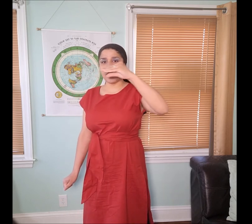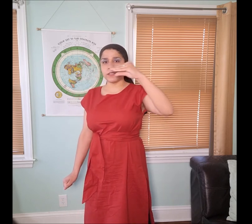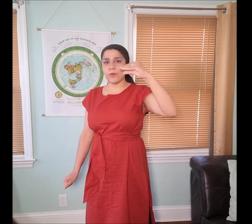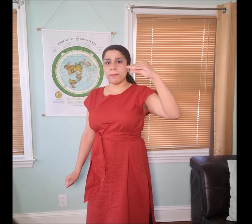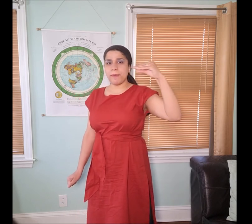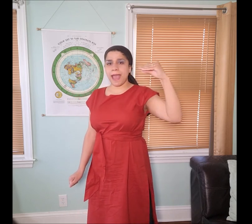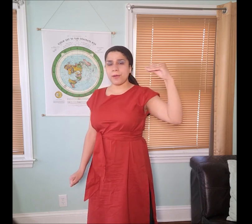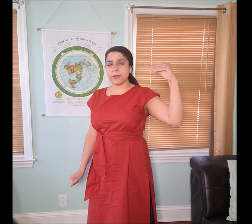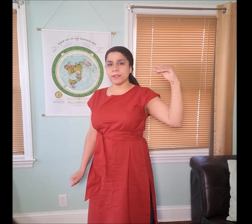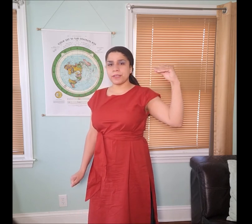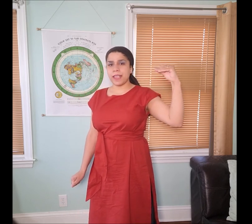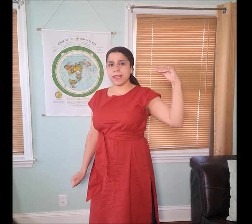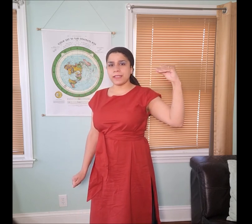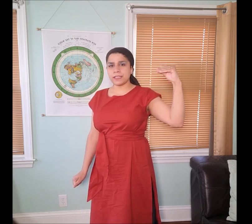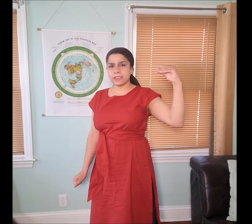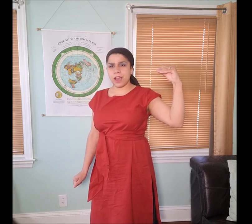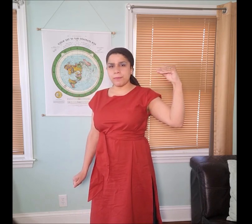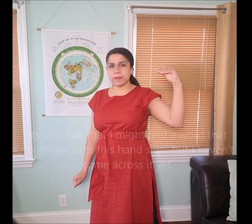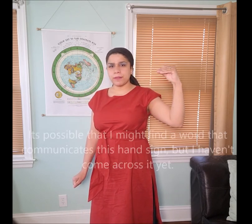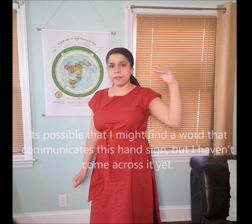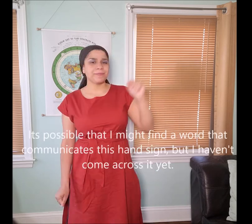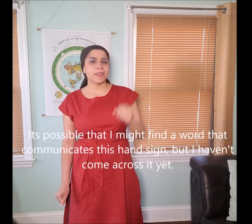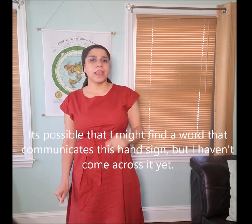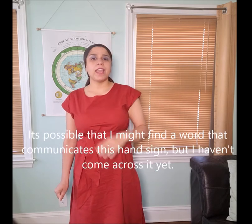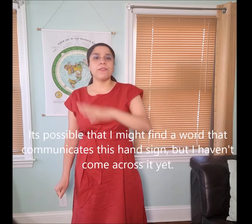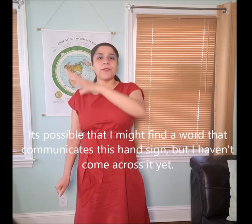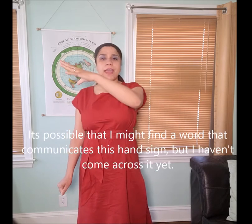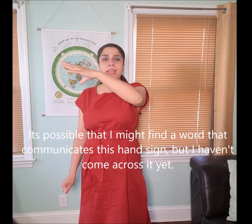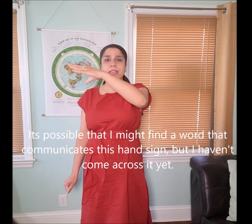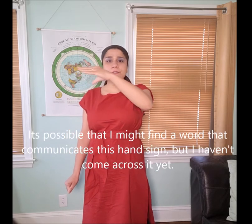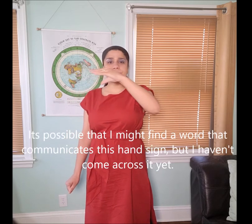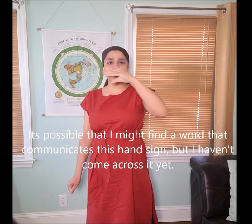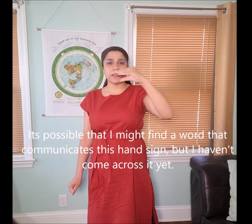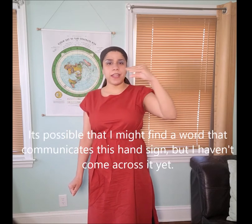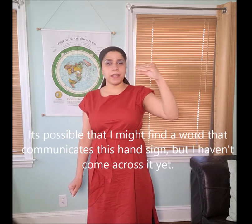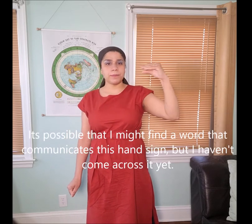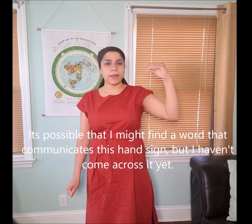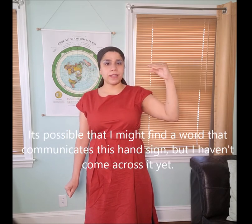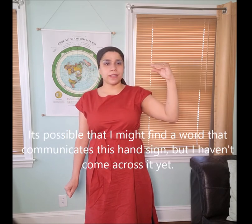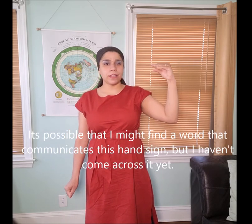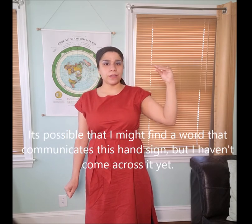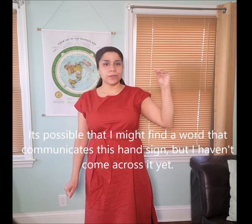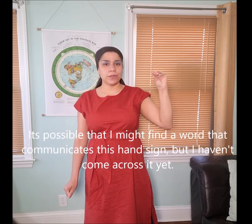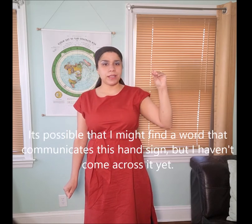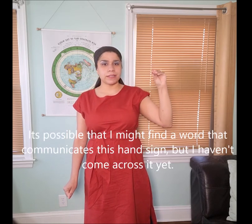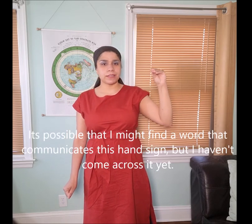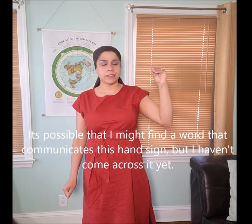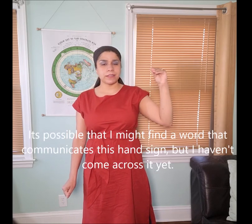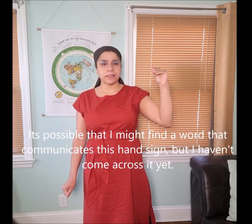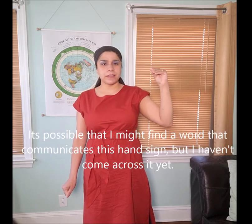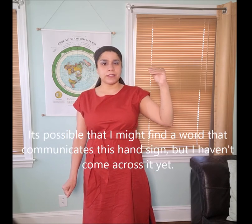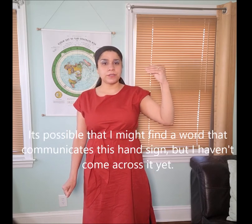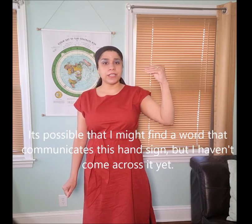is going backwards and it's stopping. If you've ever seen anybody do this to tell